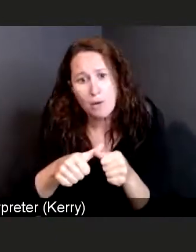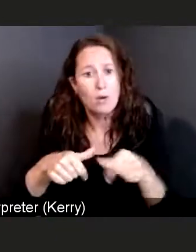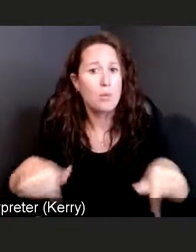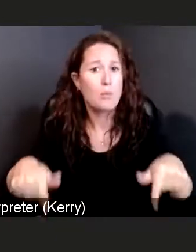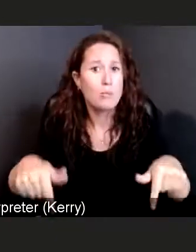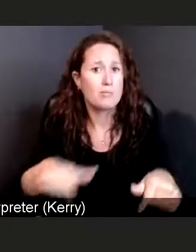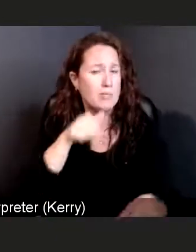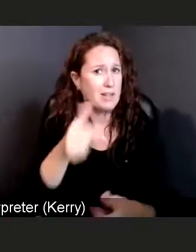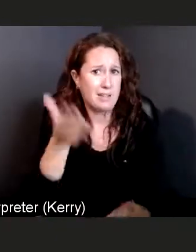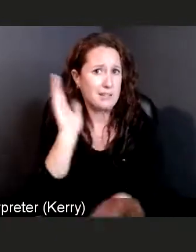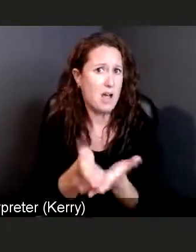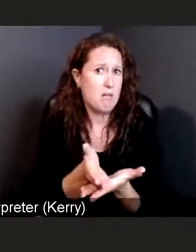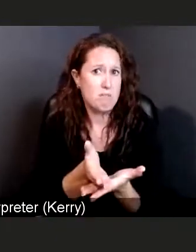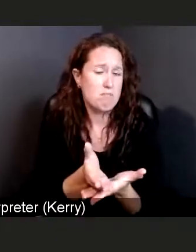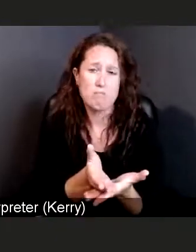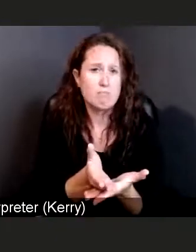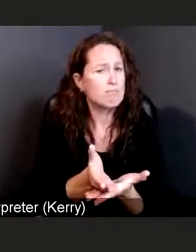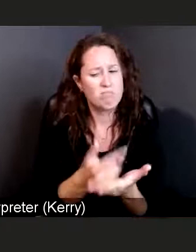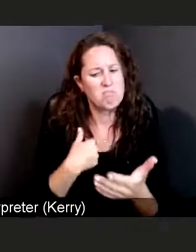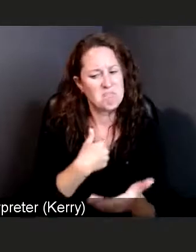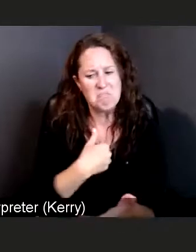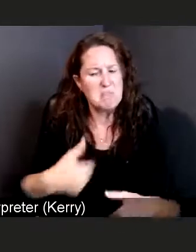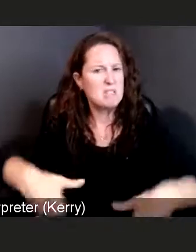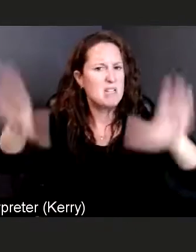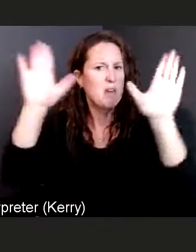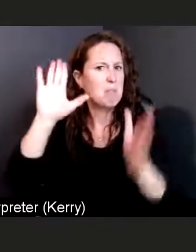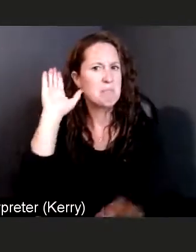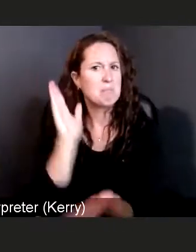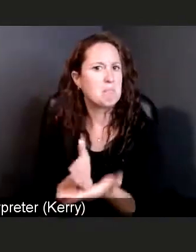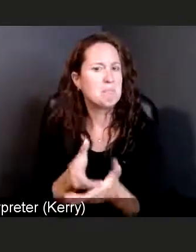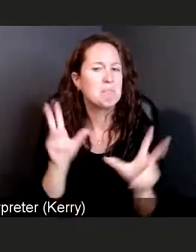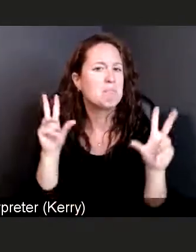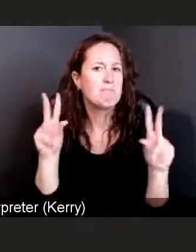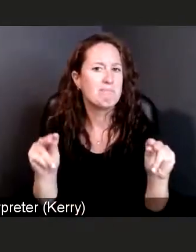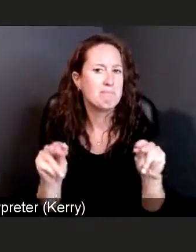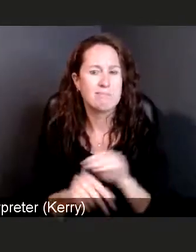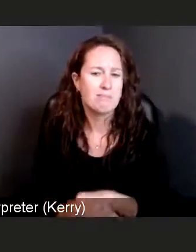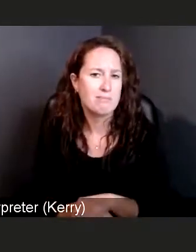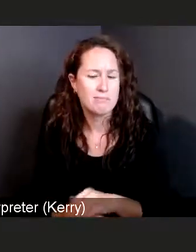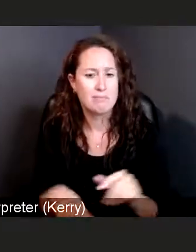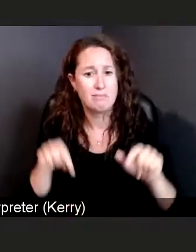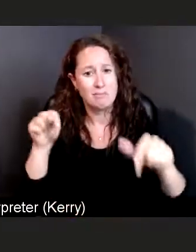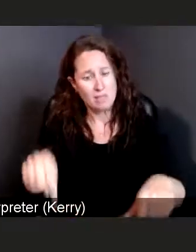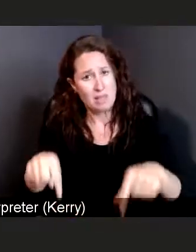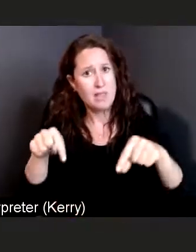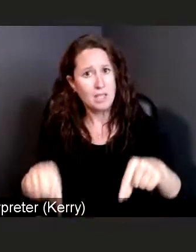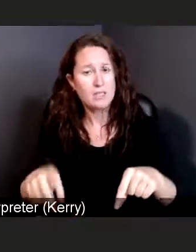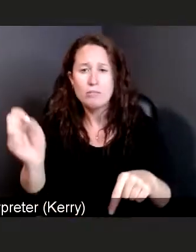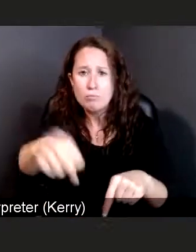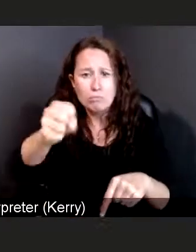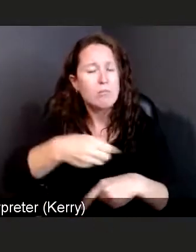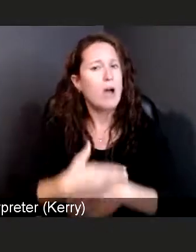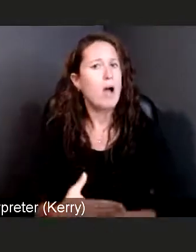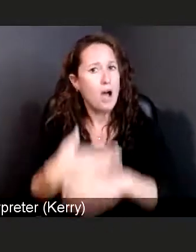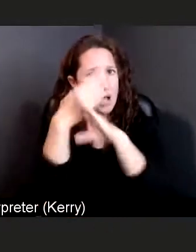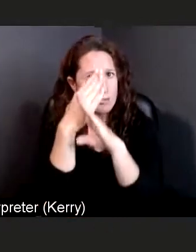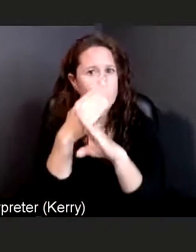Beebe Healthcare is not stopping. We see this as just one other thing that we need to do to take care of this county.